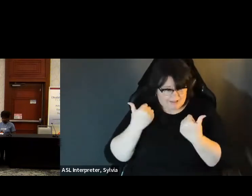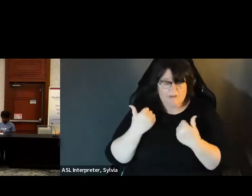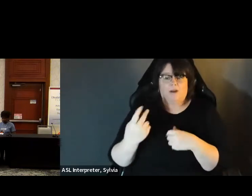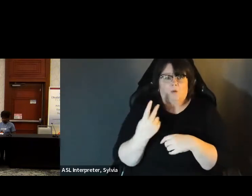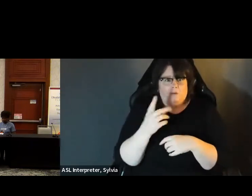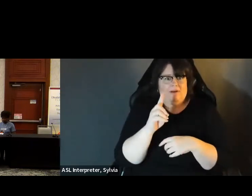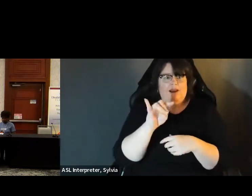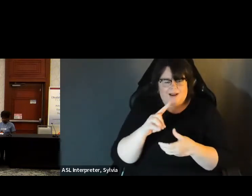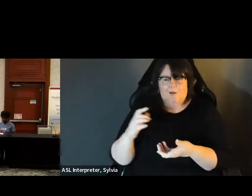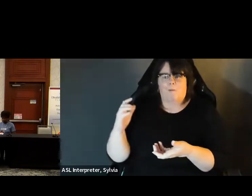seoe's office to provide training on our machines, and how you can also vote by mail.